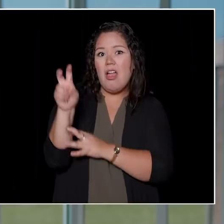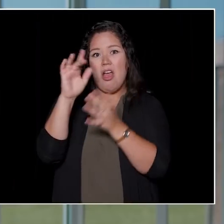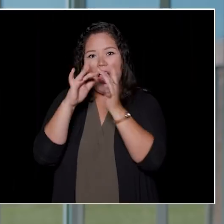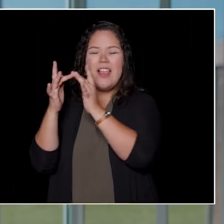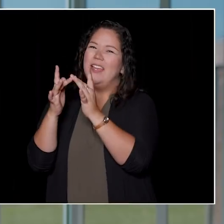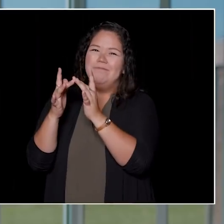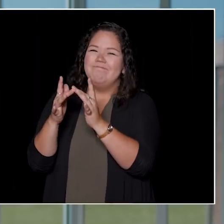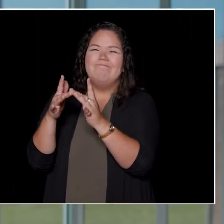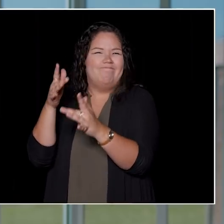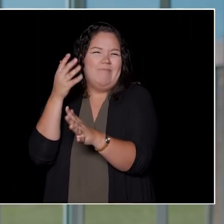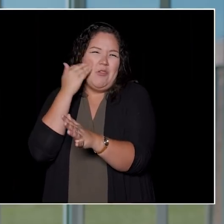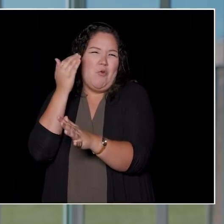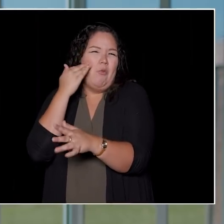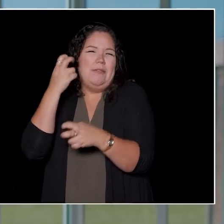And it's really good to see that